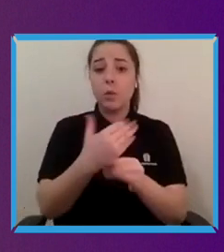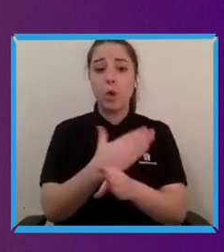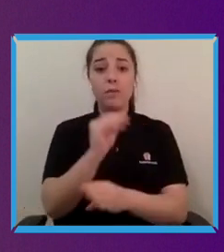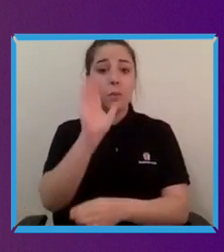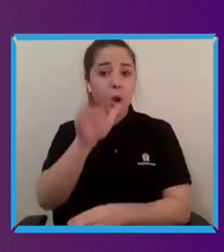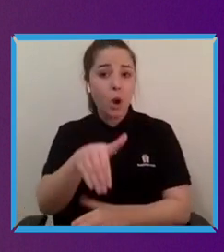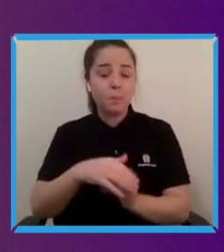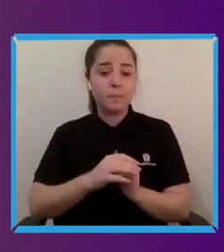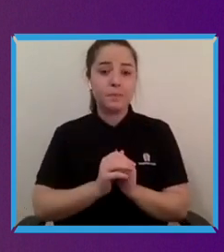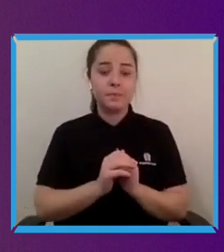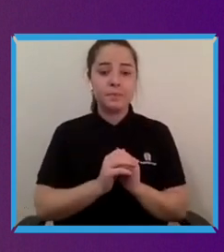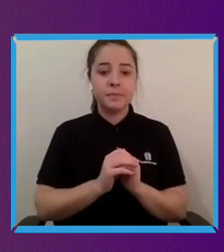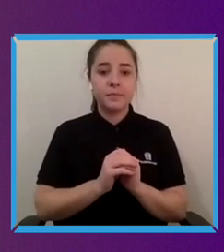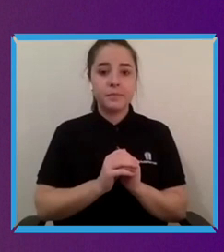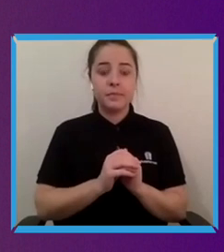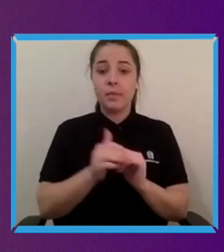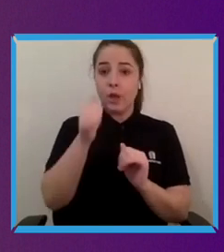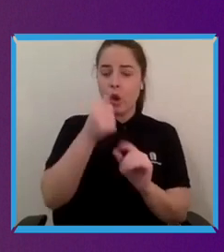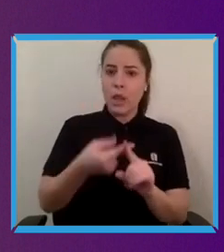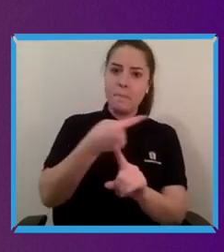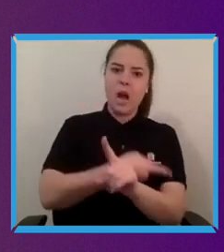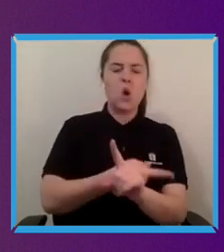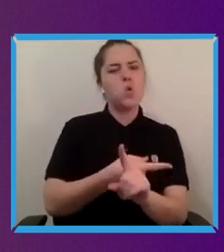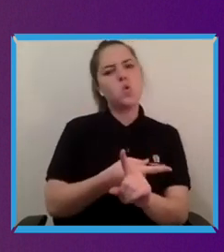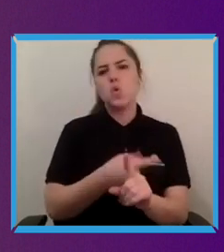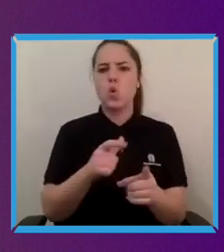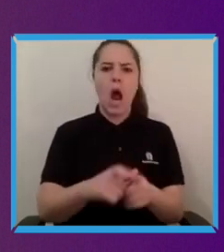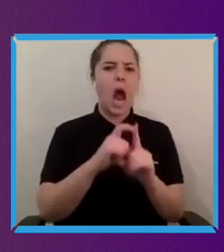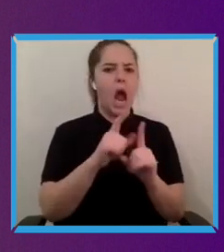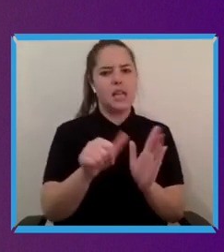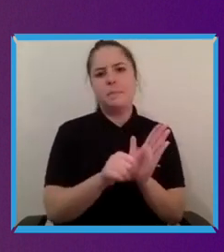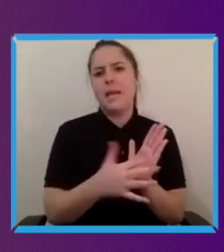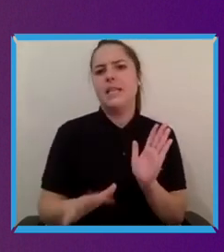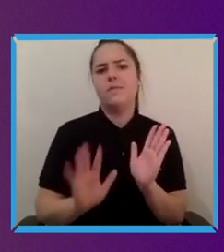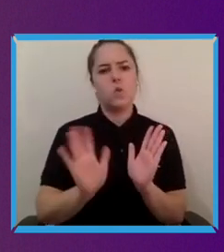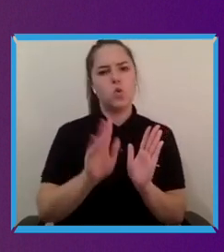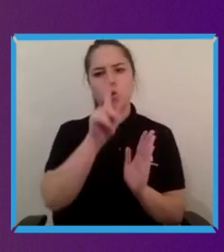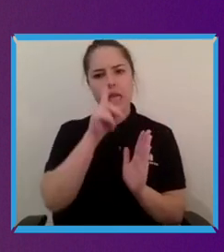trouble or it's been too expensive or it's been too something and